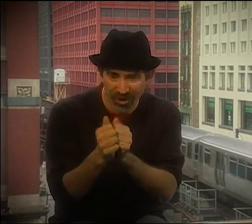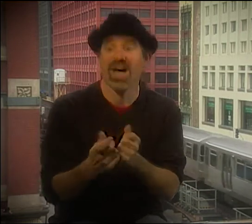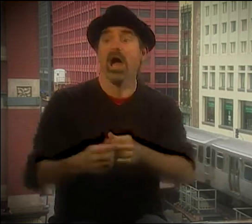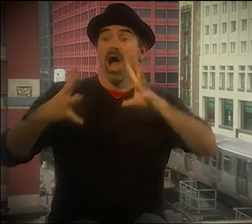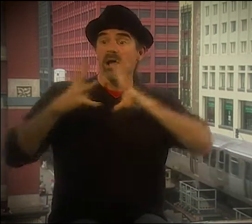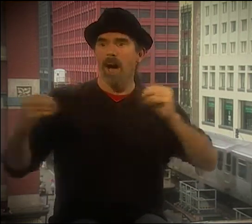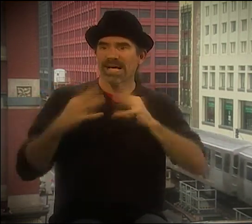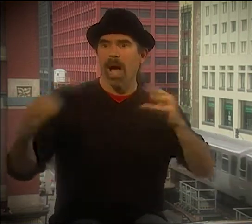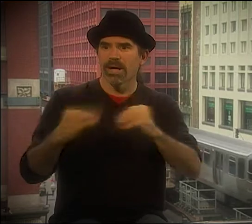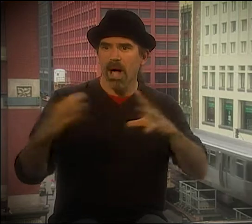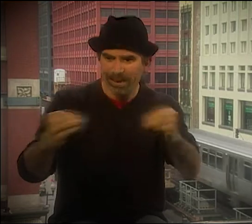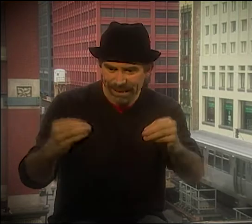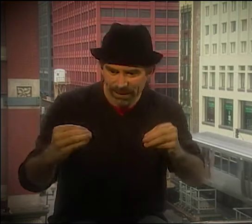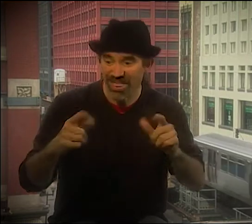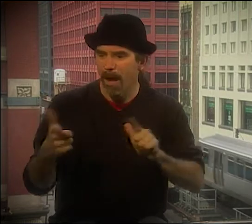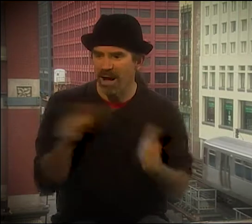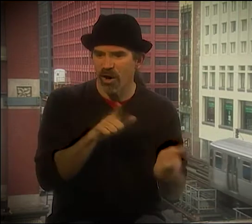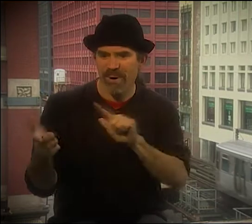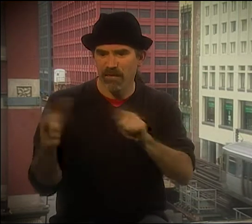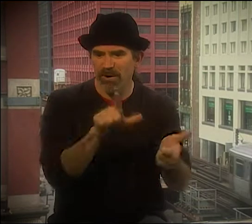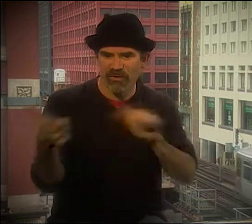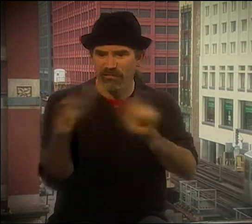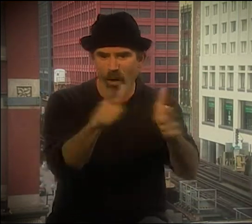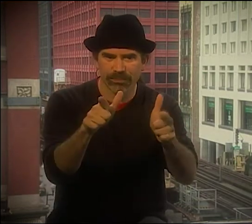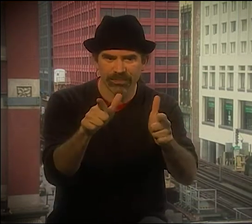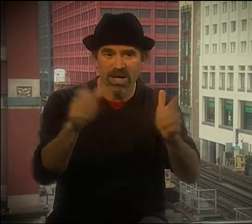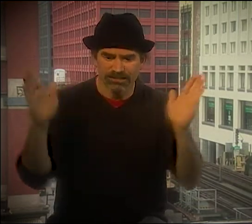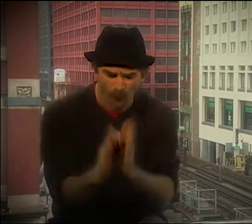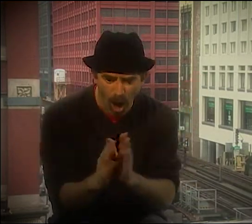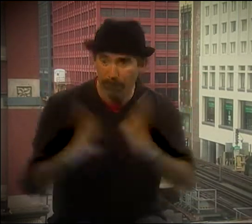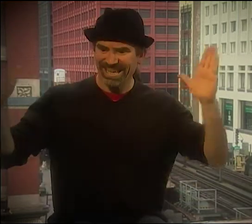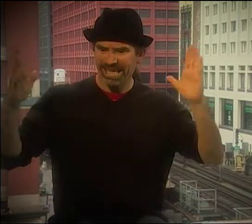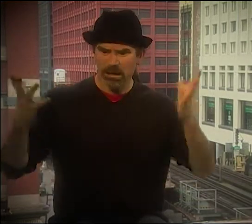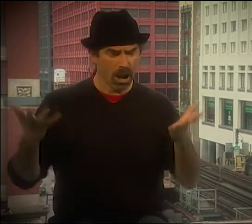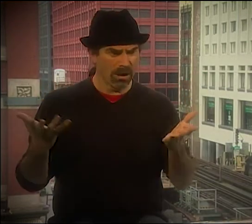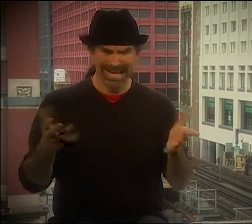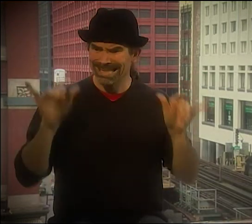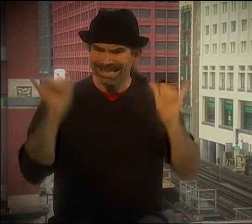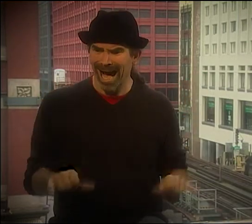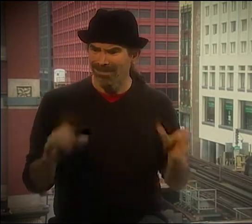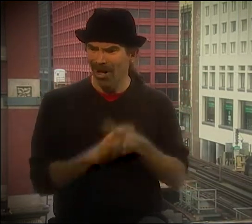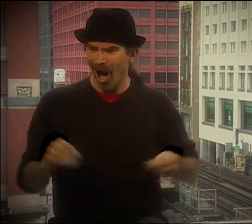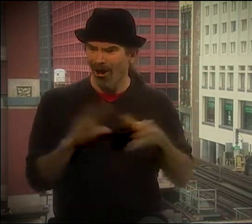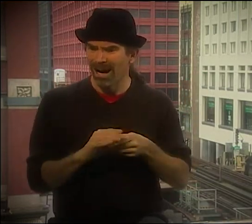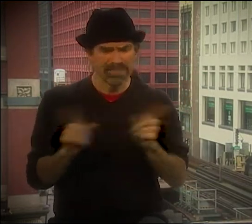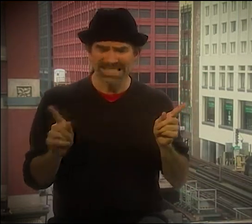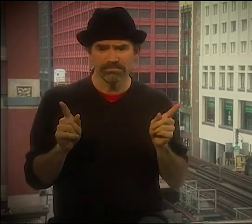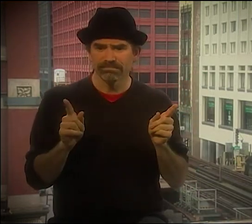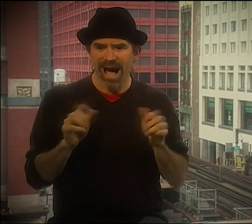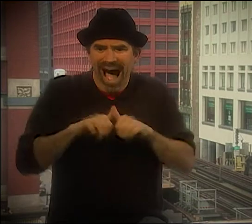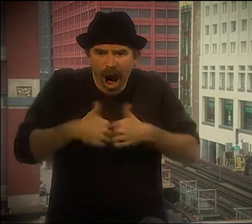THEN I'LL HAVE TO REPEAT THIS OVER AND OVER AGAIN." AND WHEN I WATCH THE DVD AND I SAW THAT AGAIN, IT WAS SO COOL